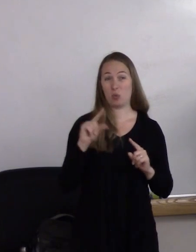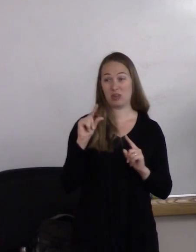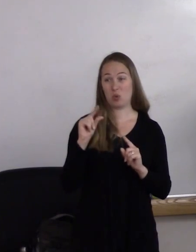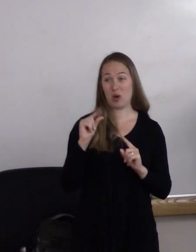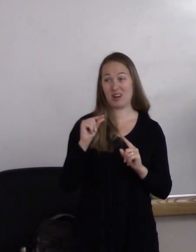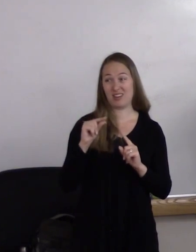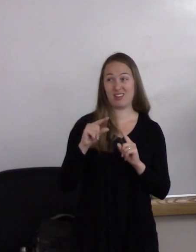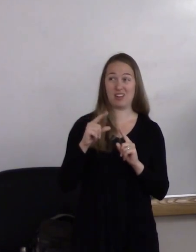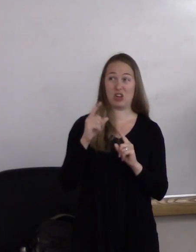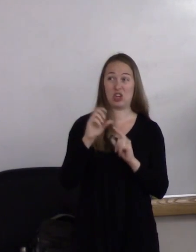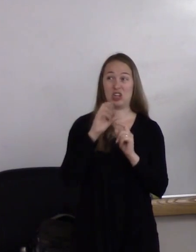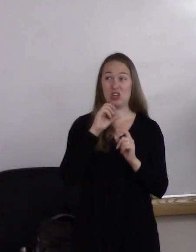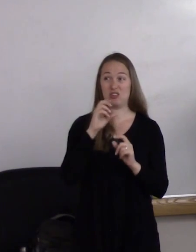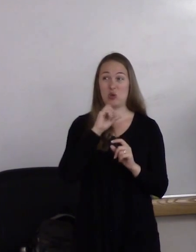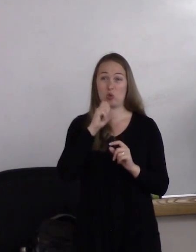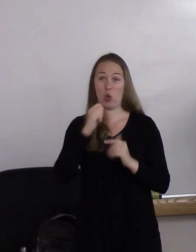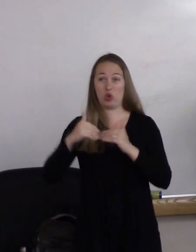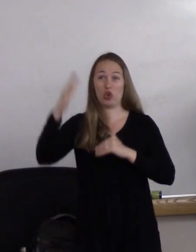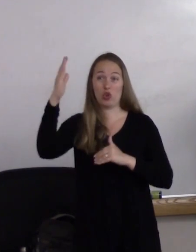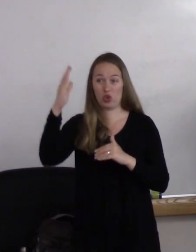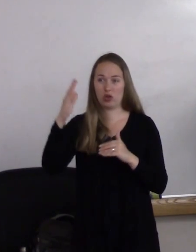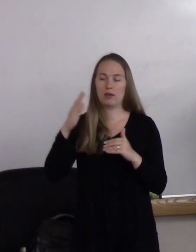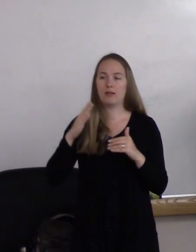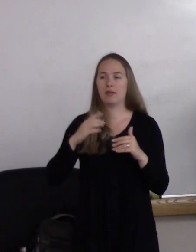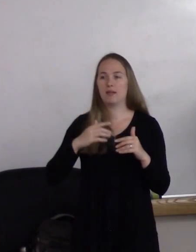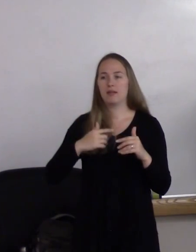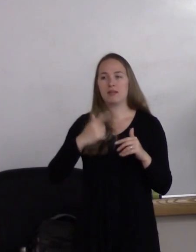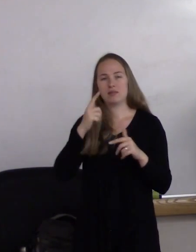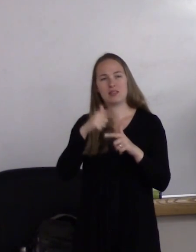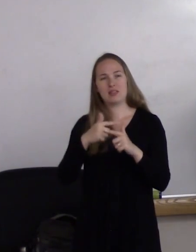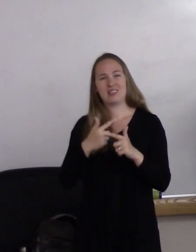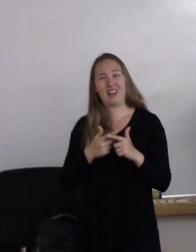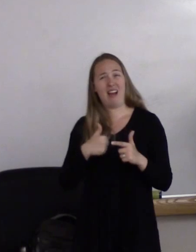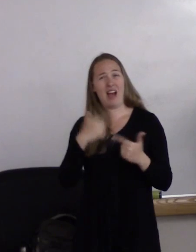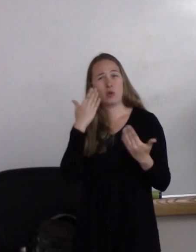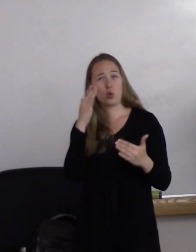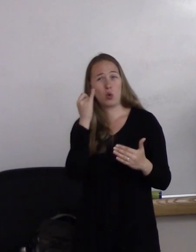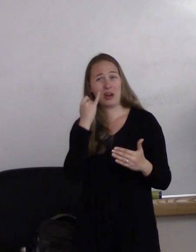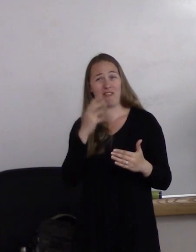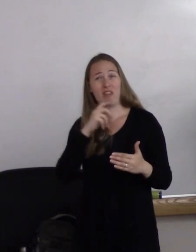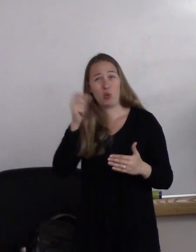I--you know, I don't know that I would feel that free to talk like that.